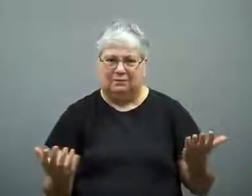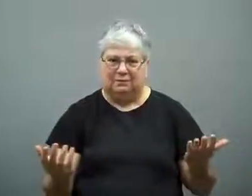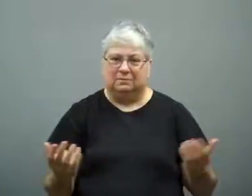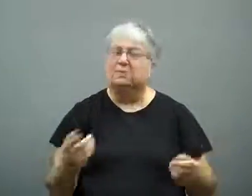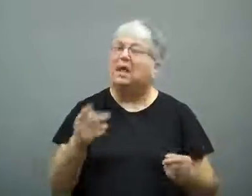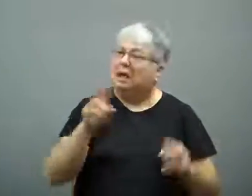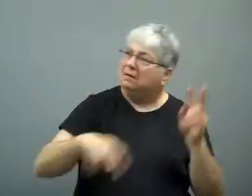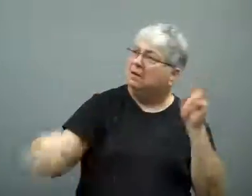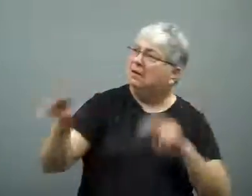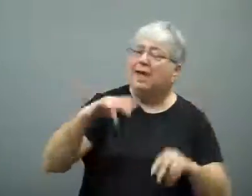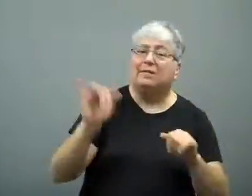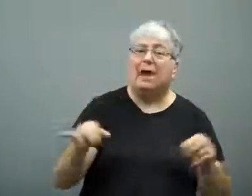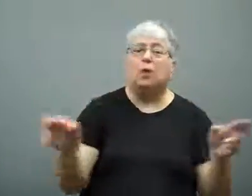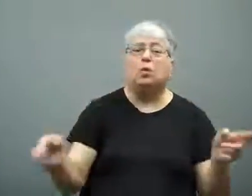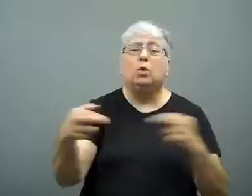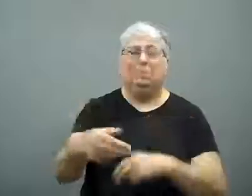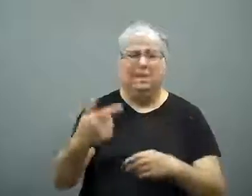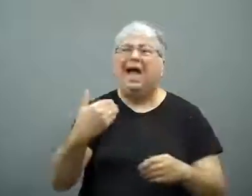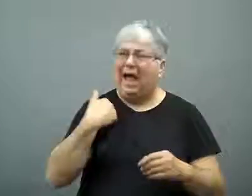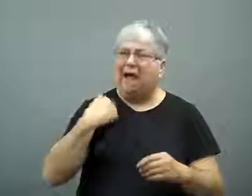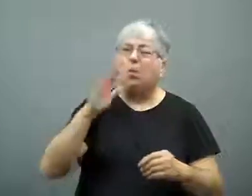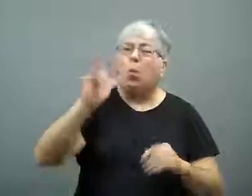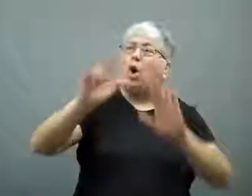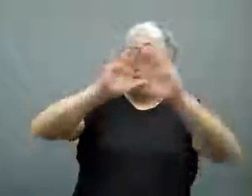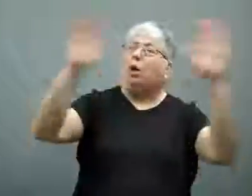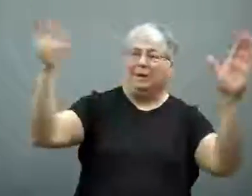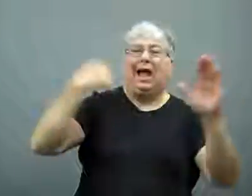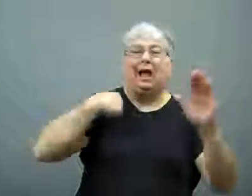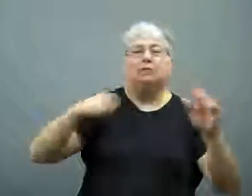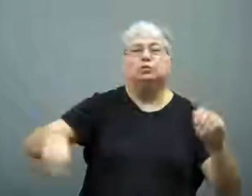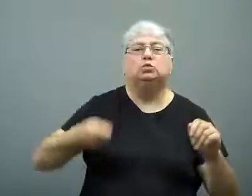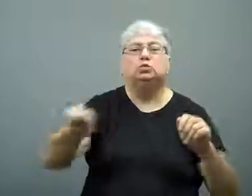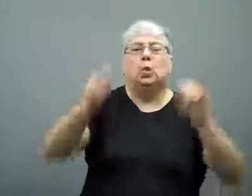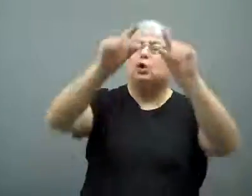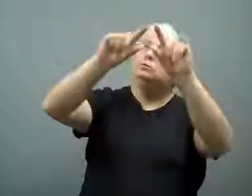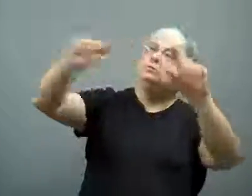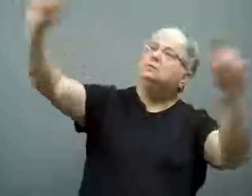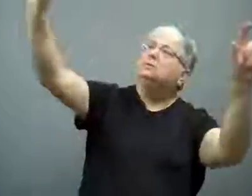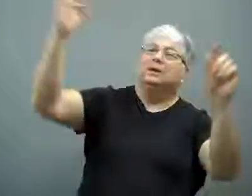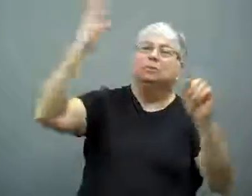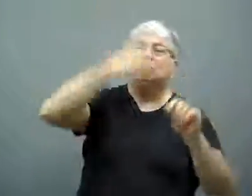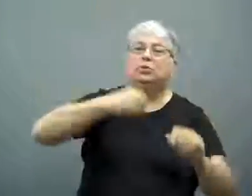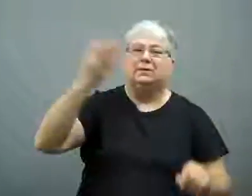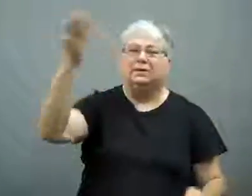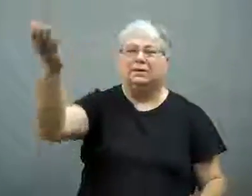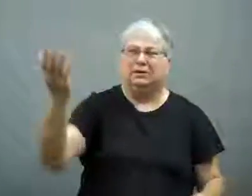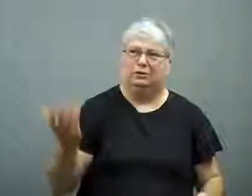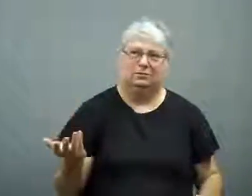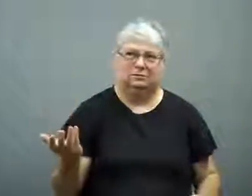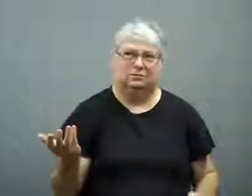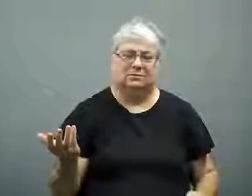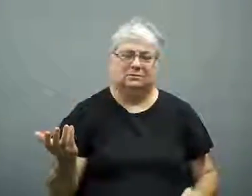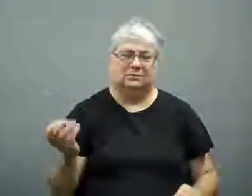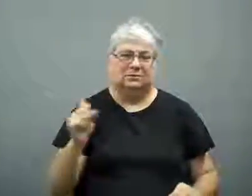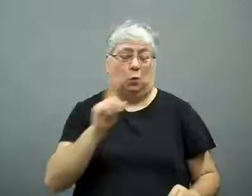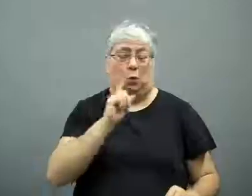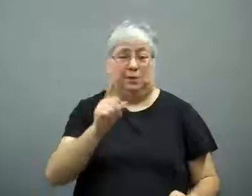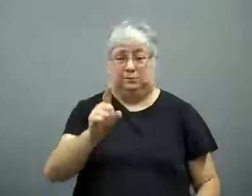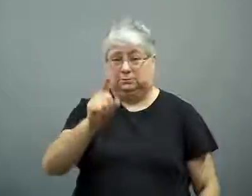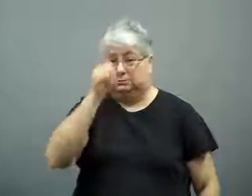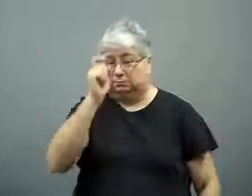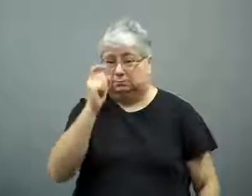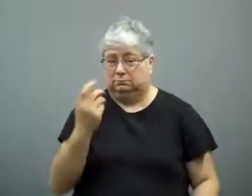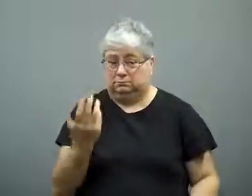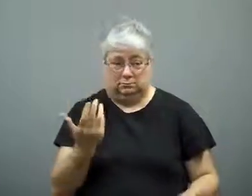There was a decorative sword on the wall in the room.